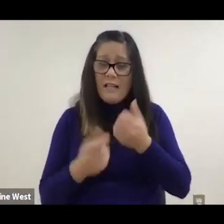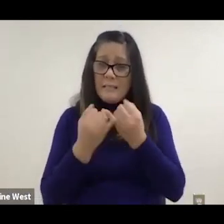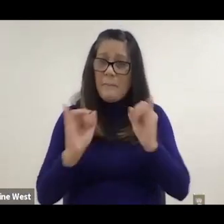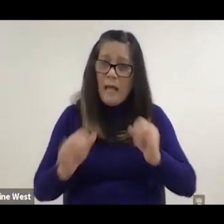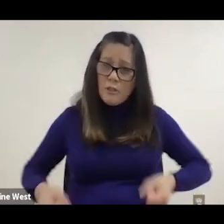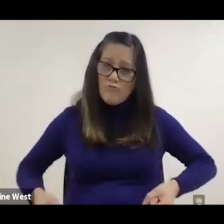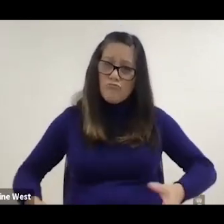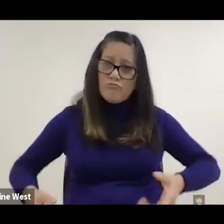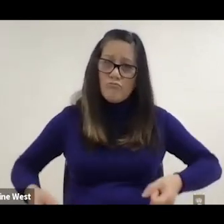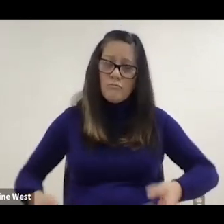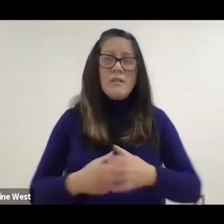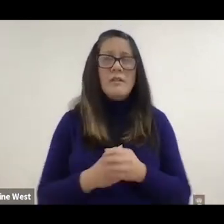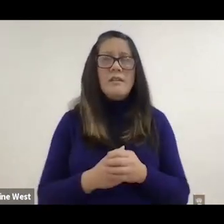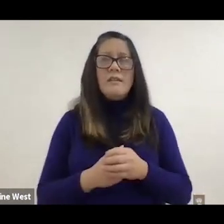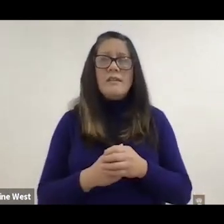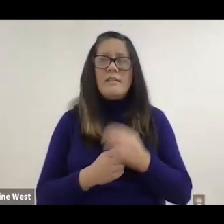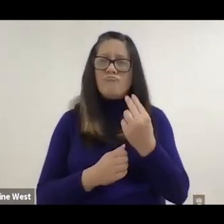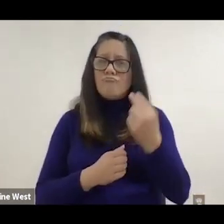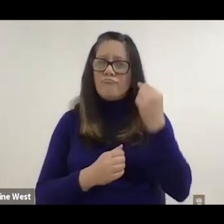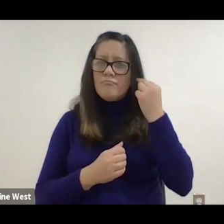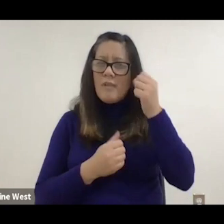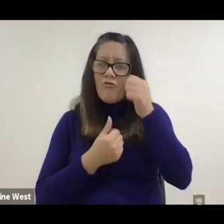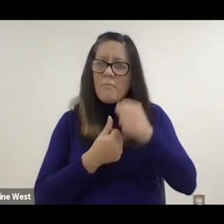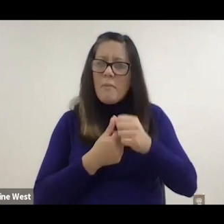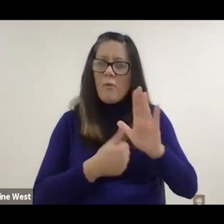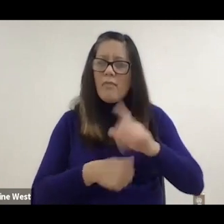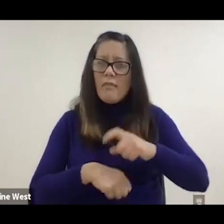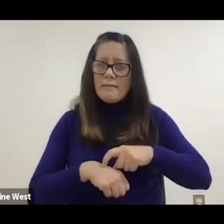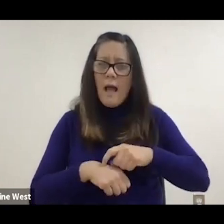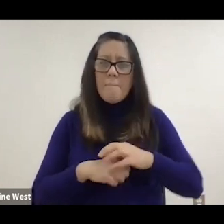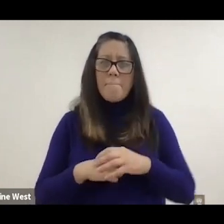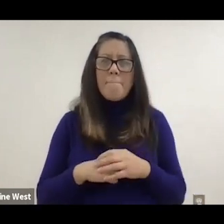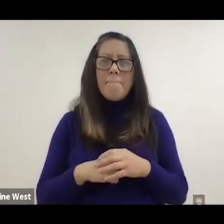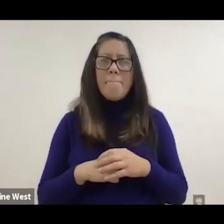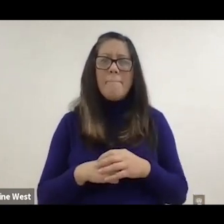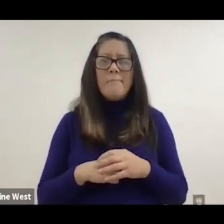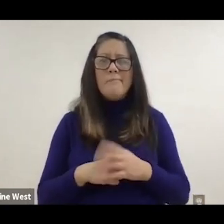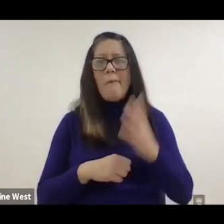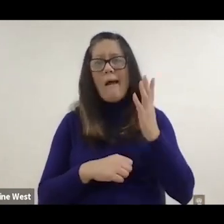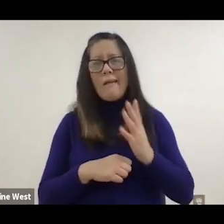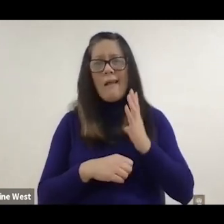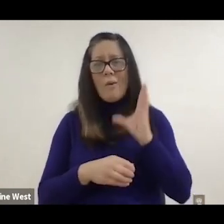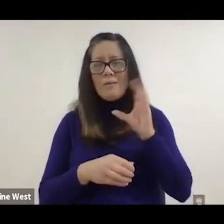So I remember at that time I would did a lot more consulting with clients at